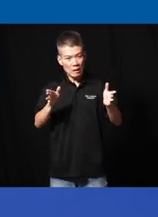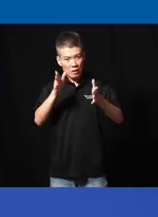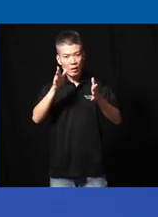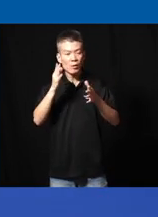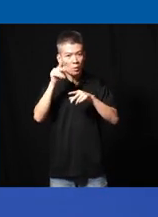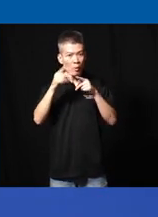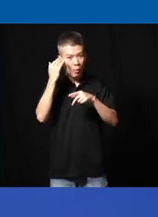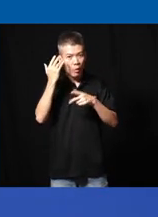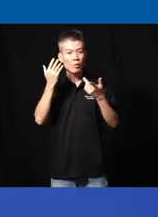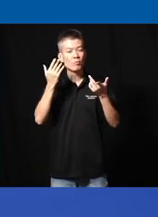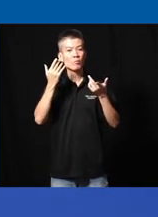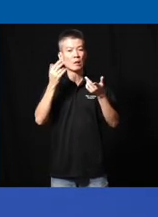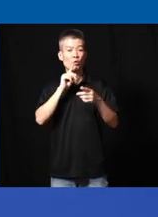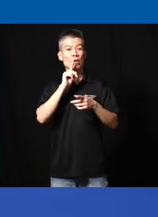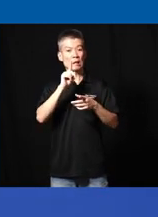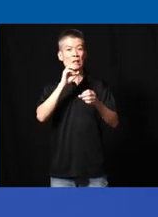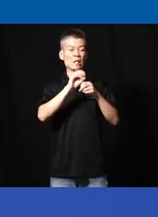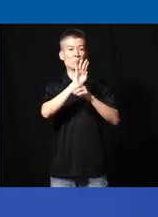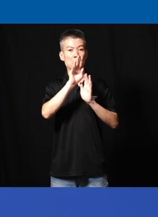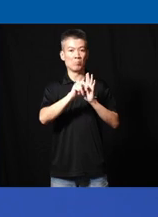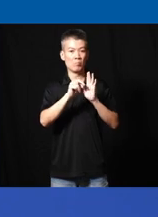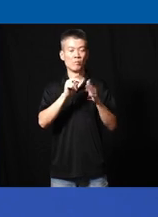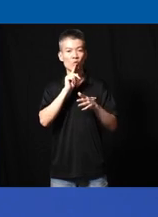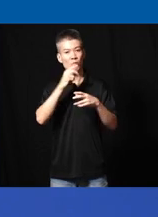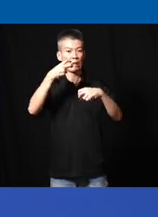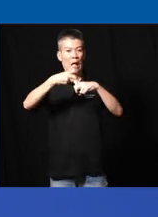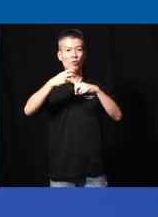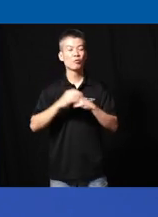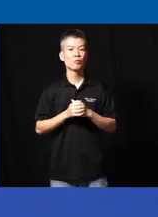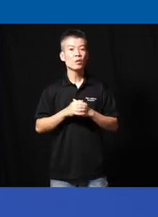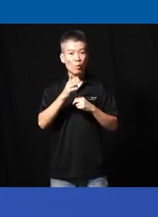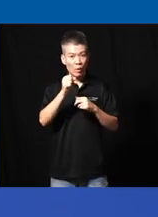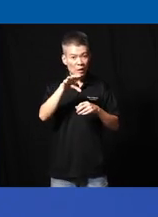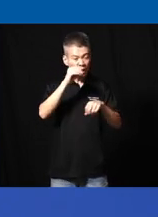because uh the reality is that in business uh is very tough uh you want to take time you want